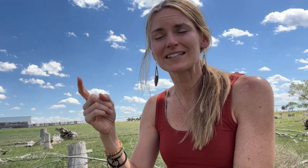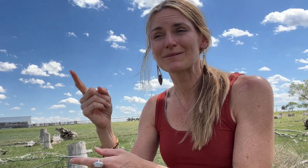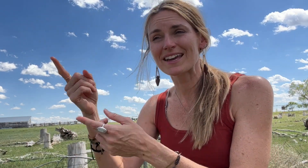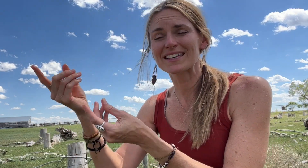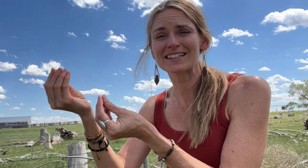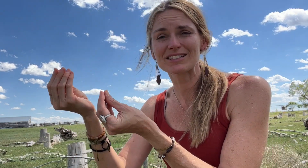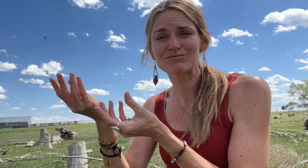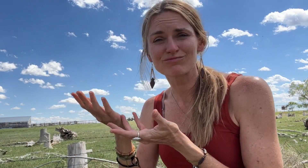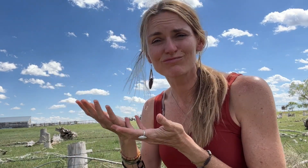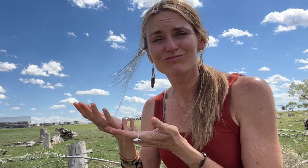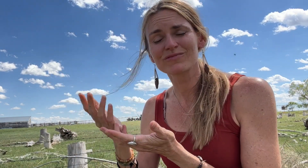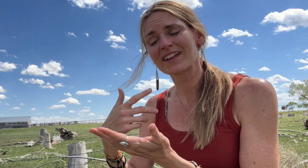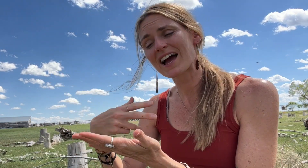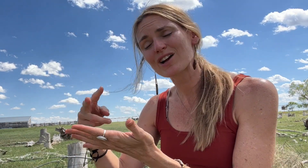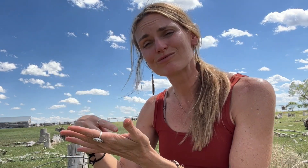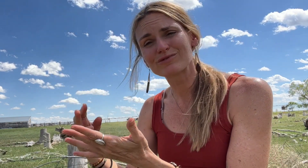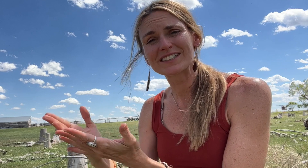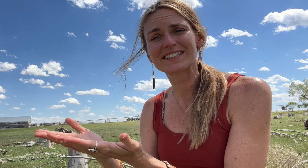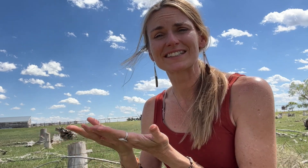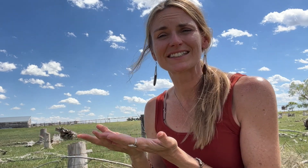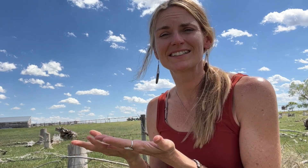Basil’s book.